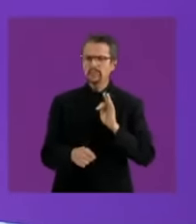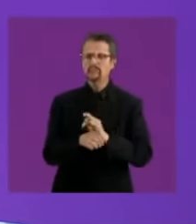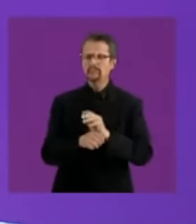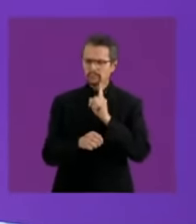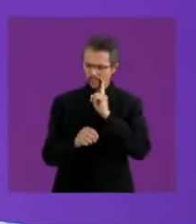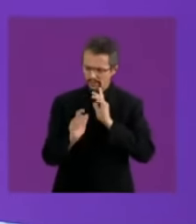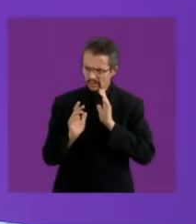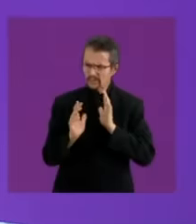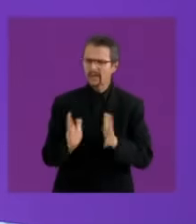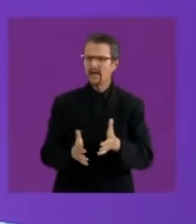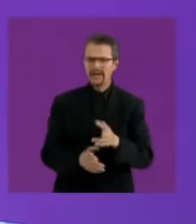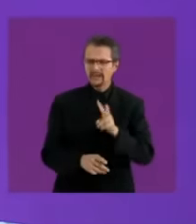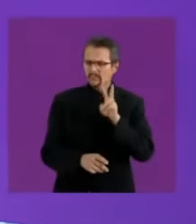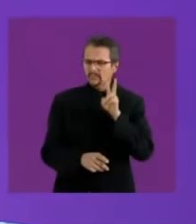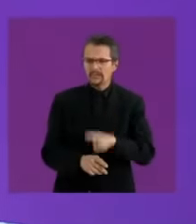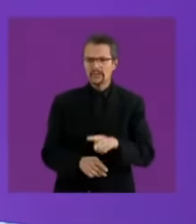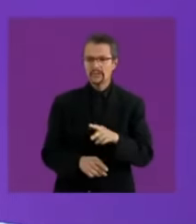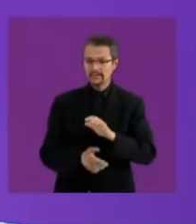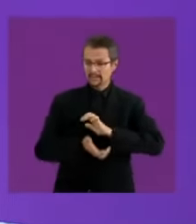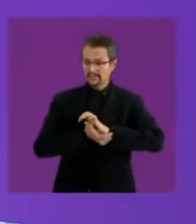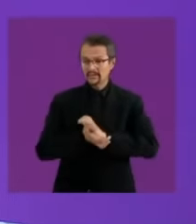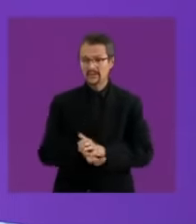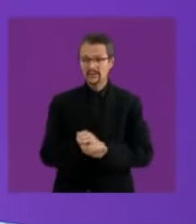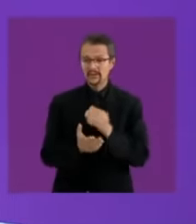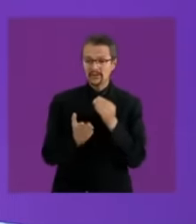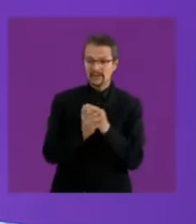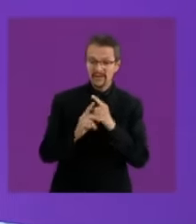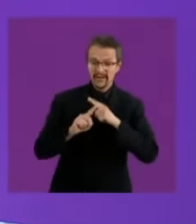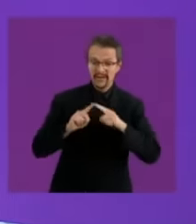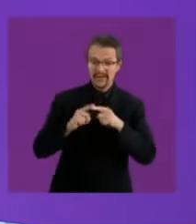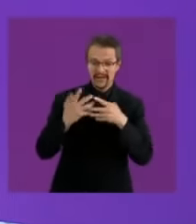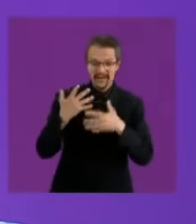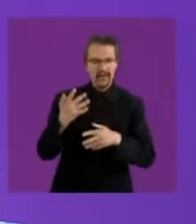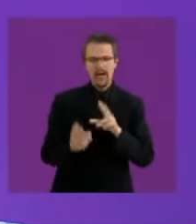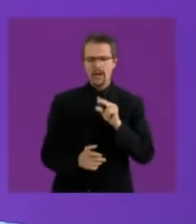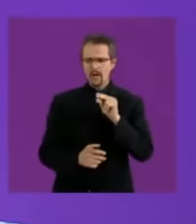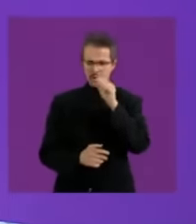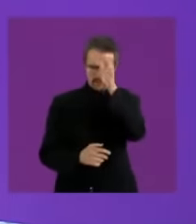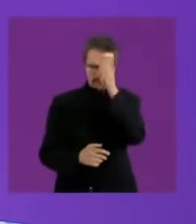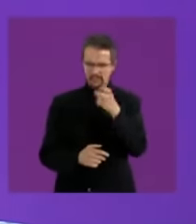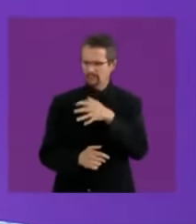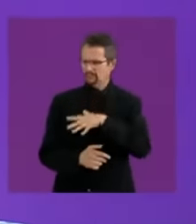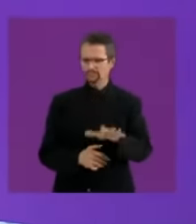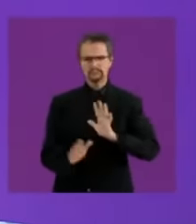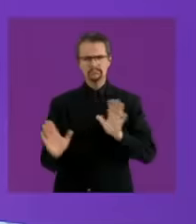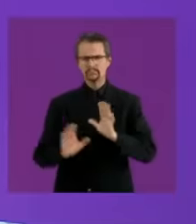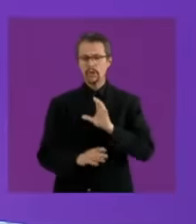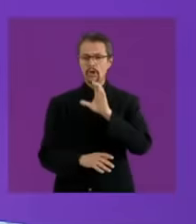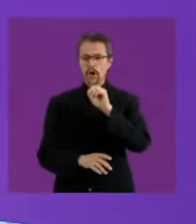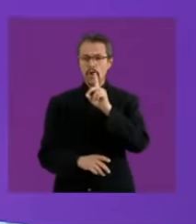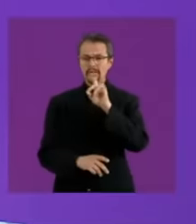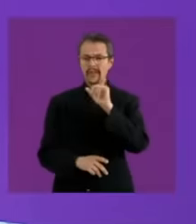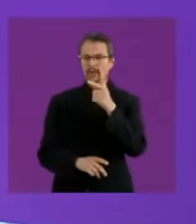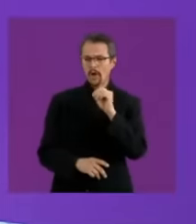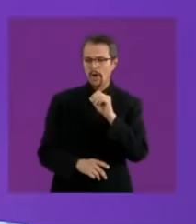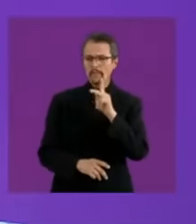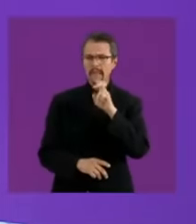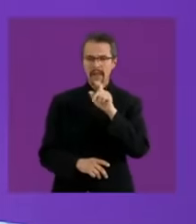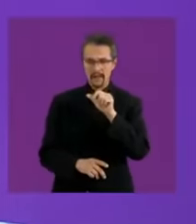any form of discrimination, it even has to be brought to the penal code and we are going to talk